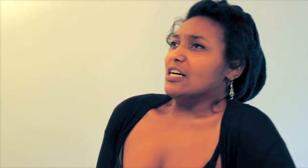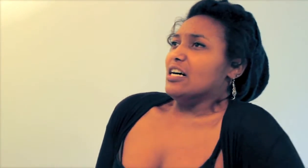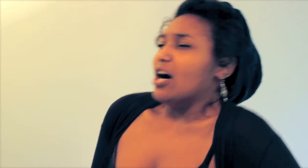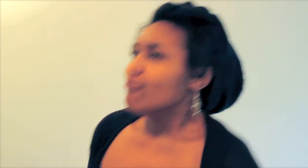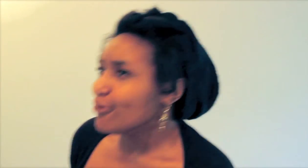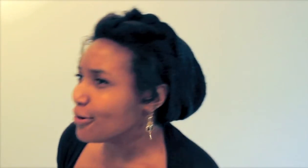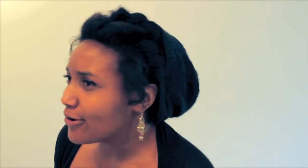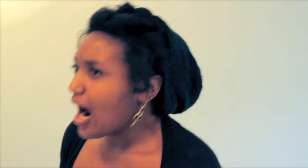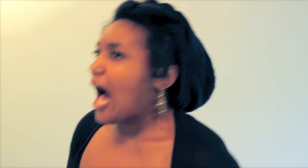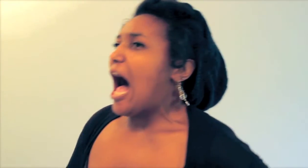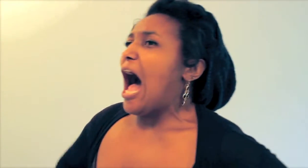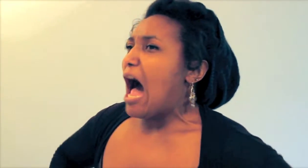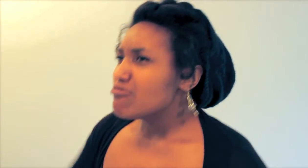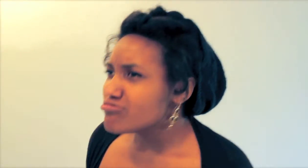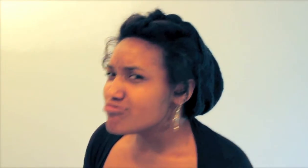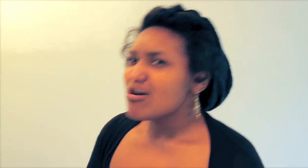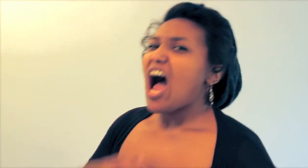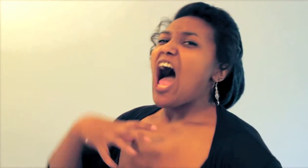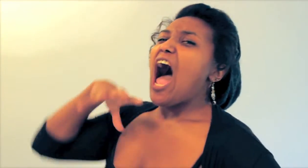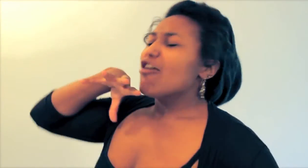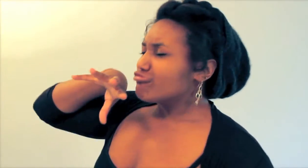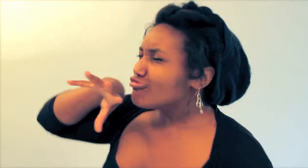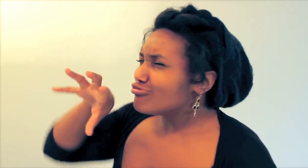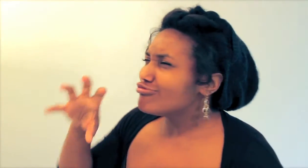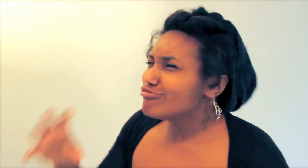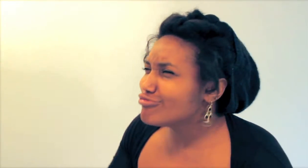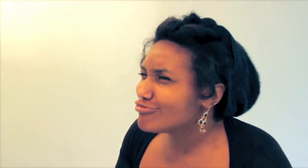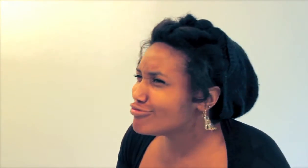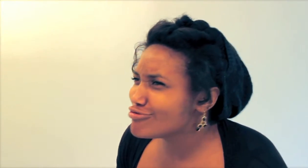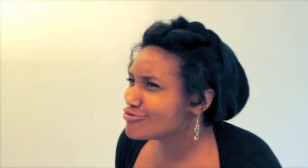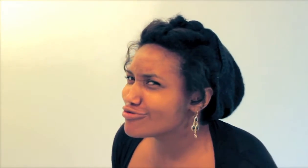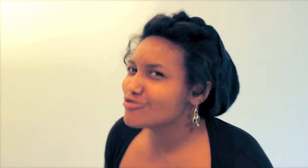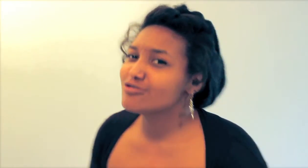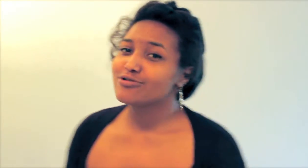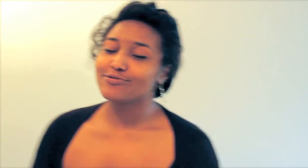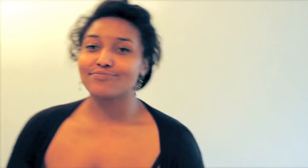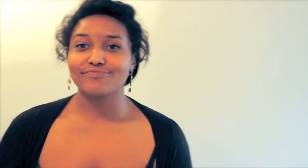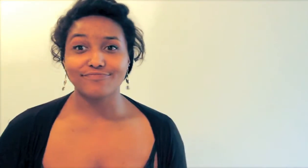(Wolf blowing down house)